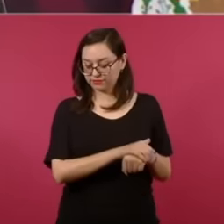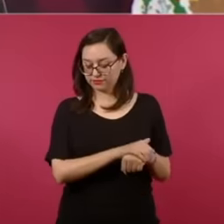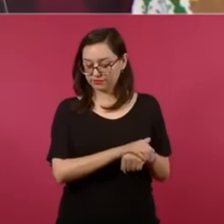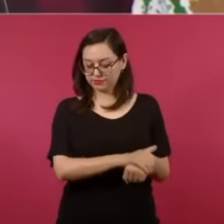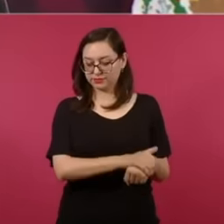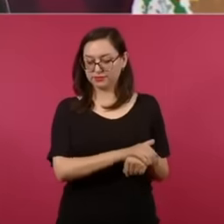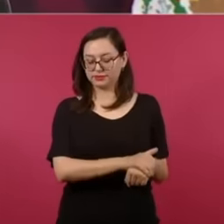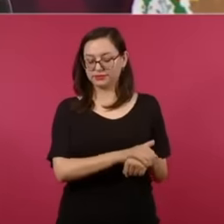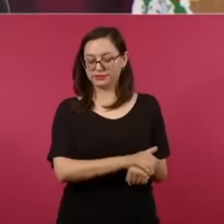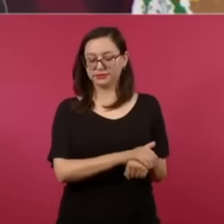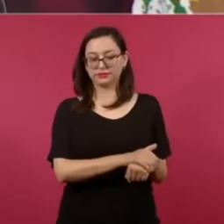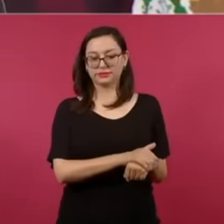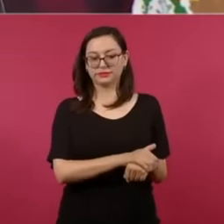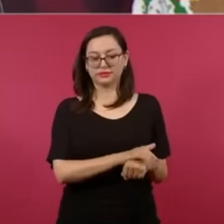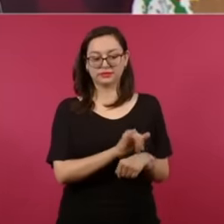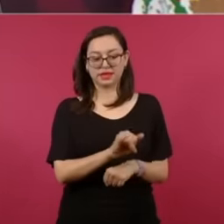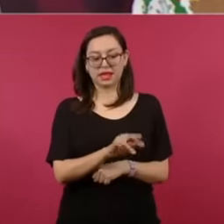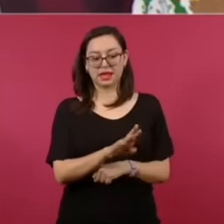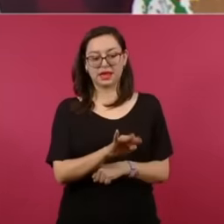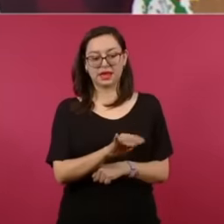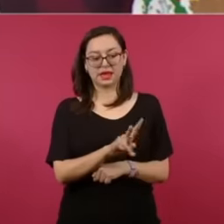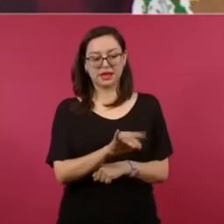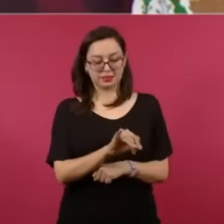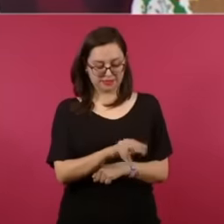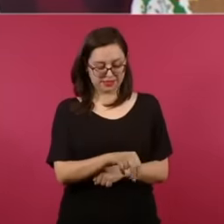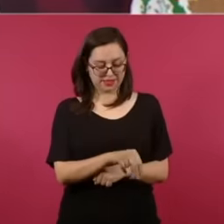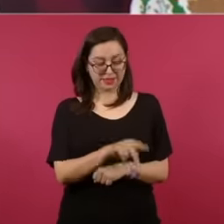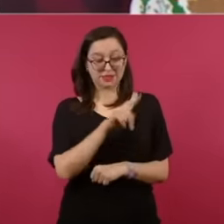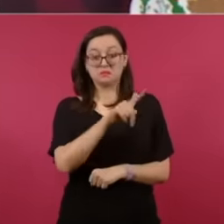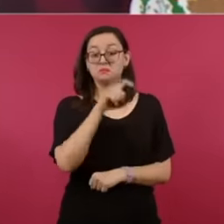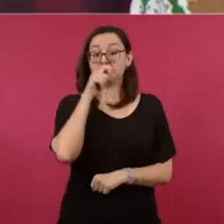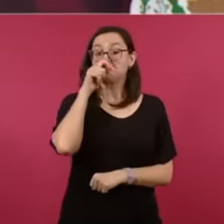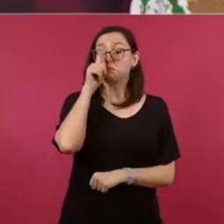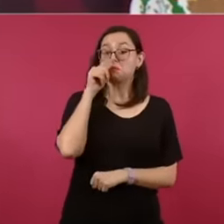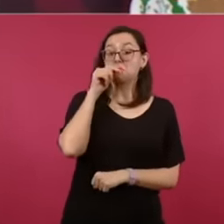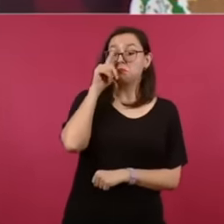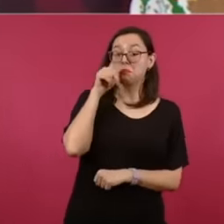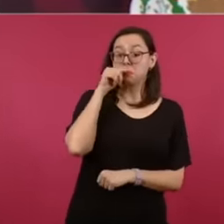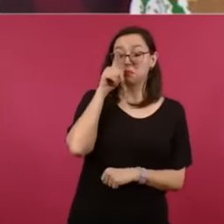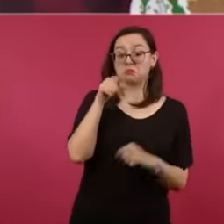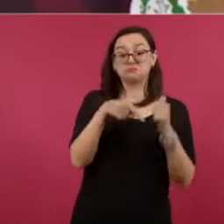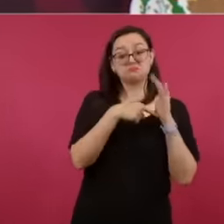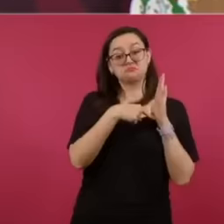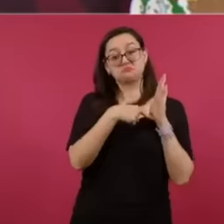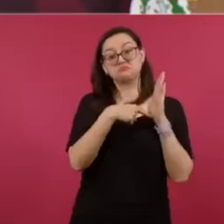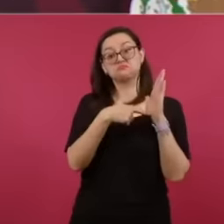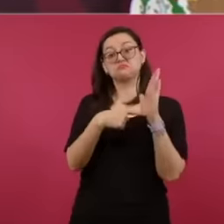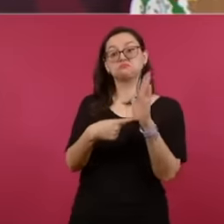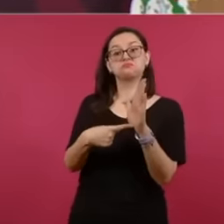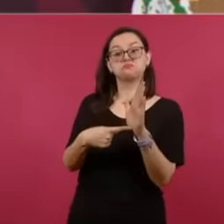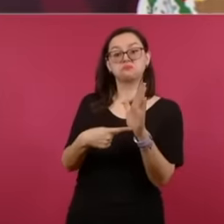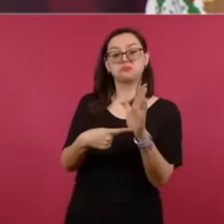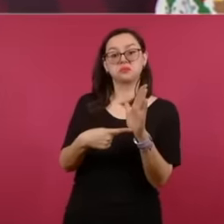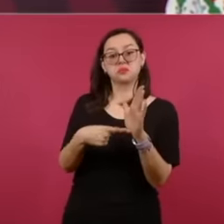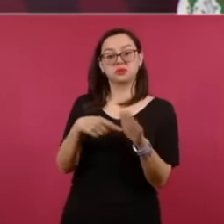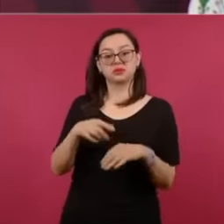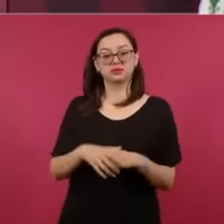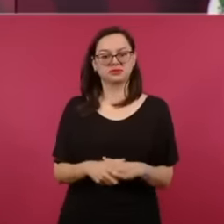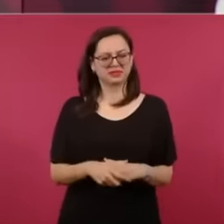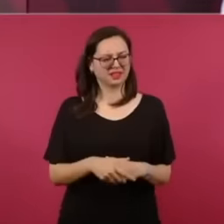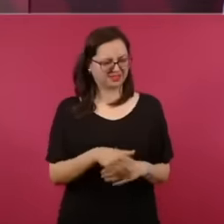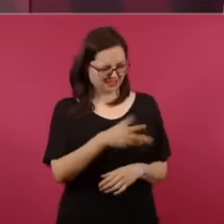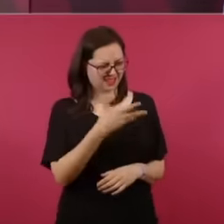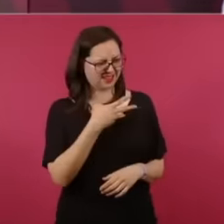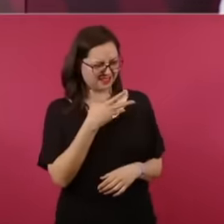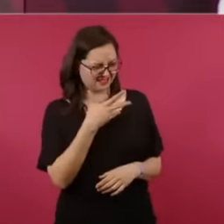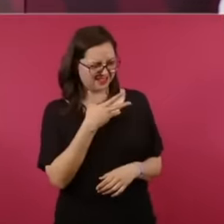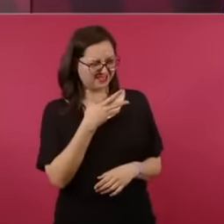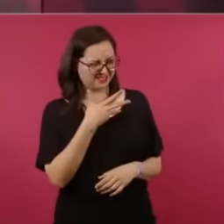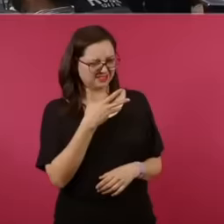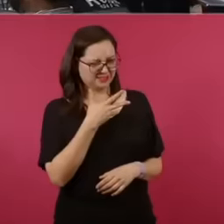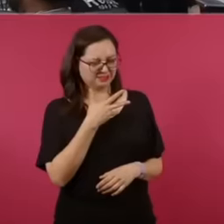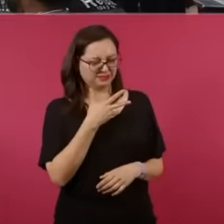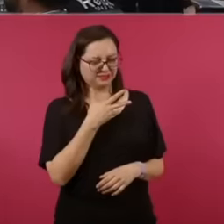ili this one let's see if you can find a